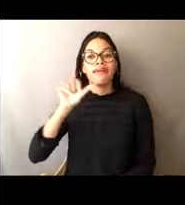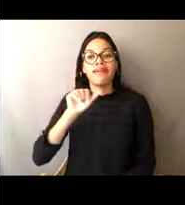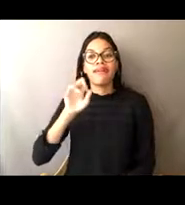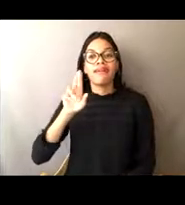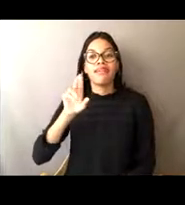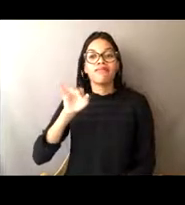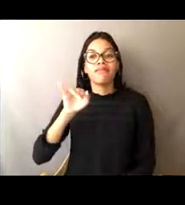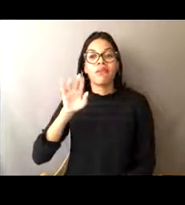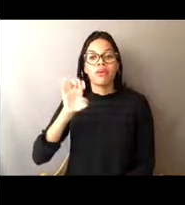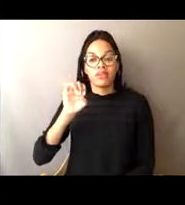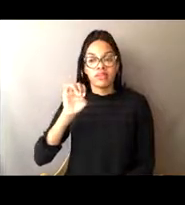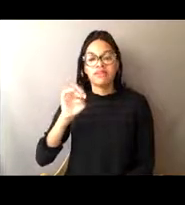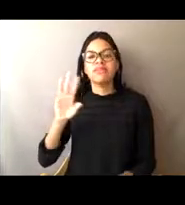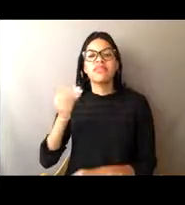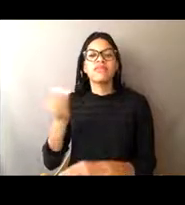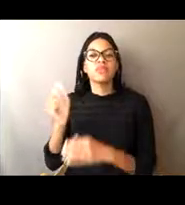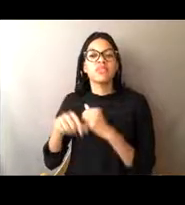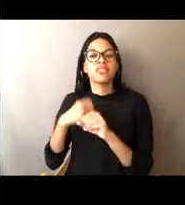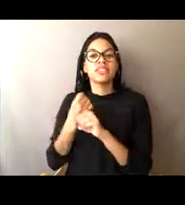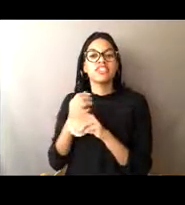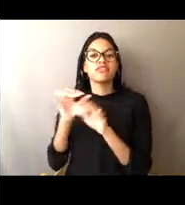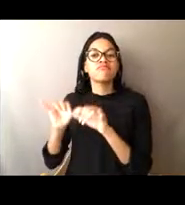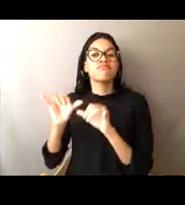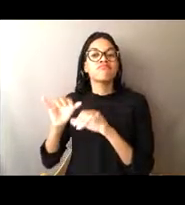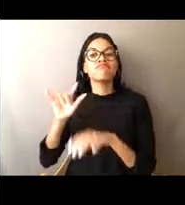I joined the Coast Guard and I kind of got into the role